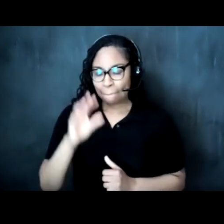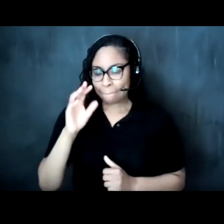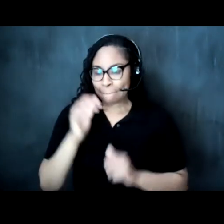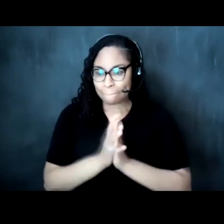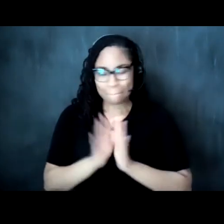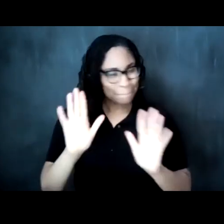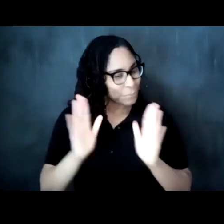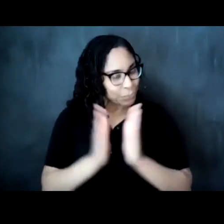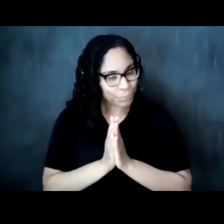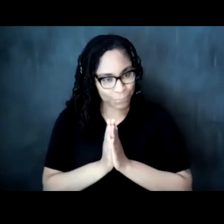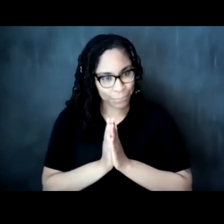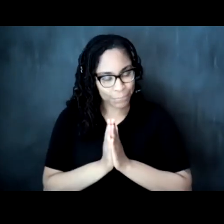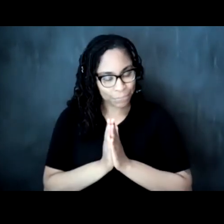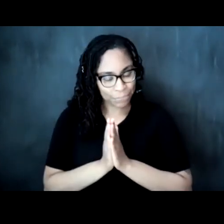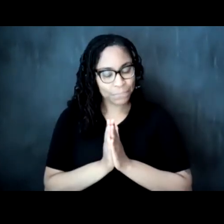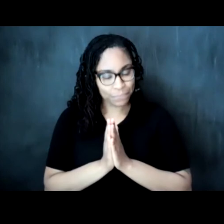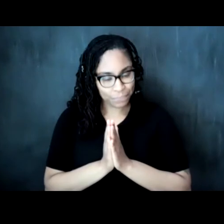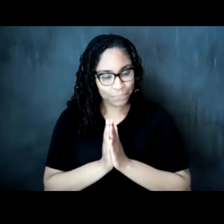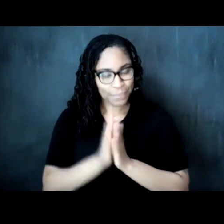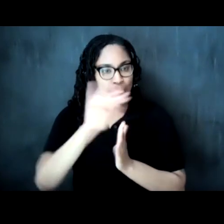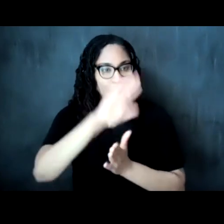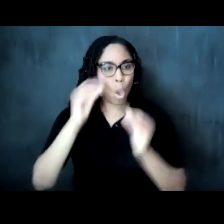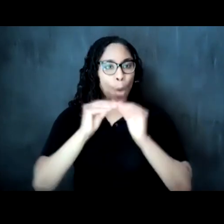the very heart of a central issue that i've tried to raise